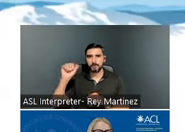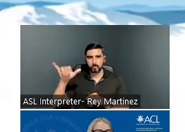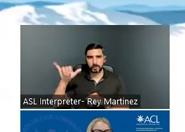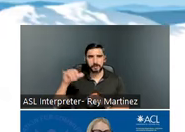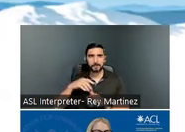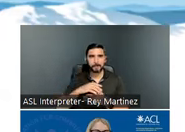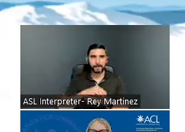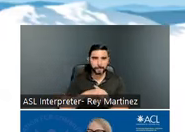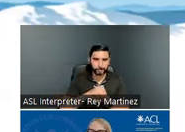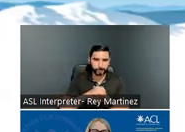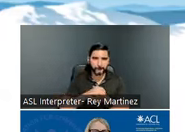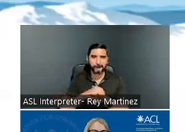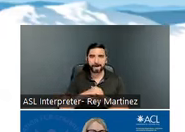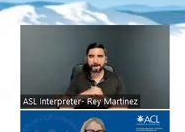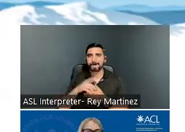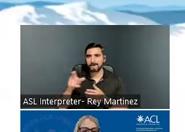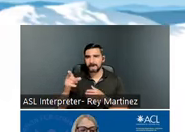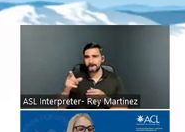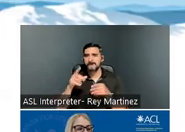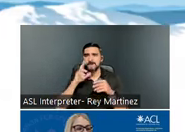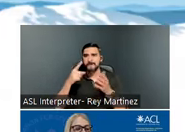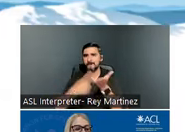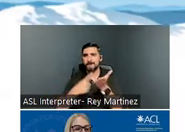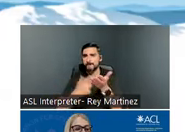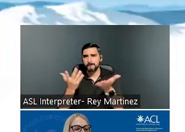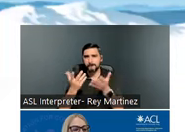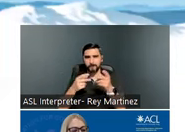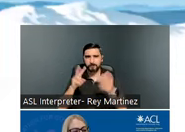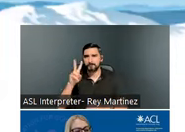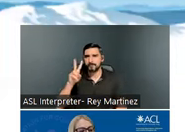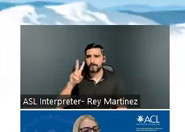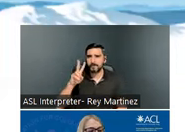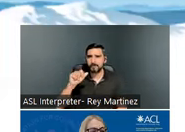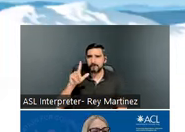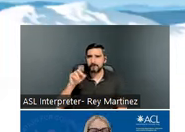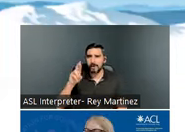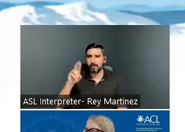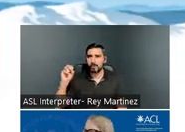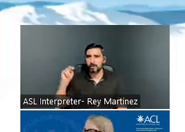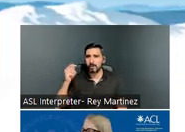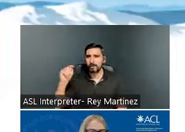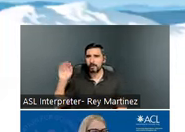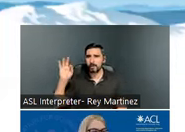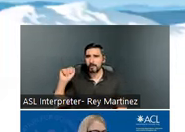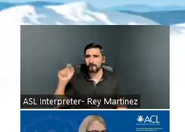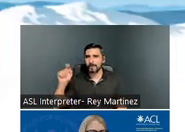an overview of Valor on the Fax, and her experiences in Colorado. Mikalia? Hi there,